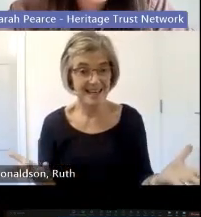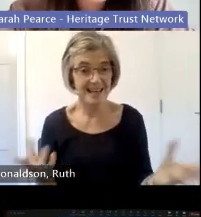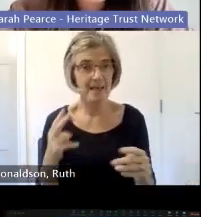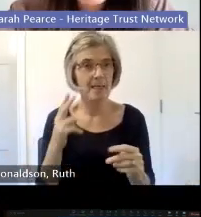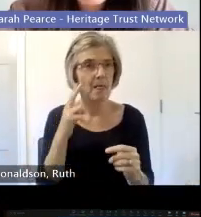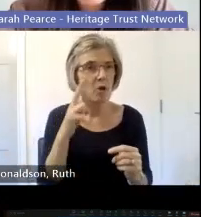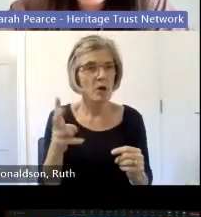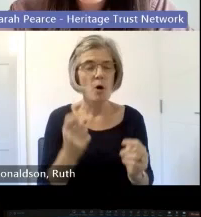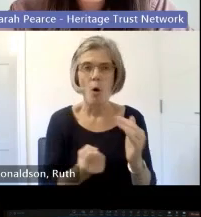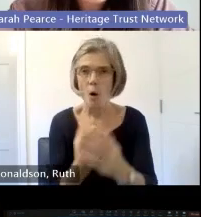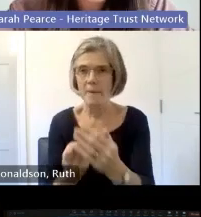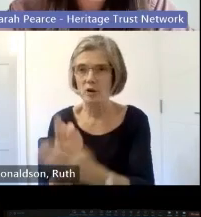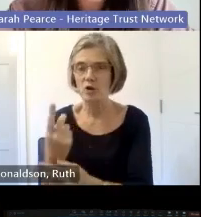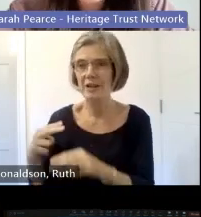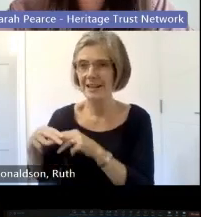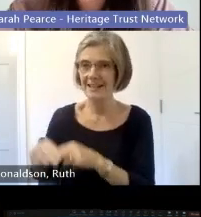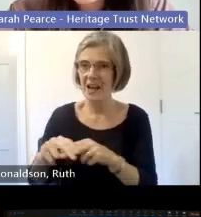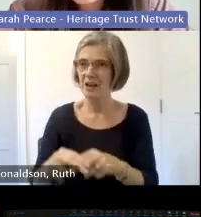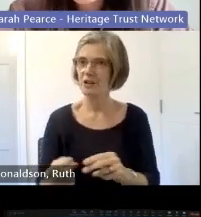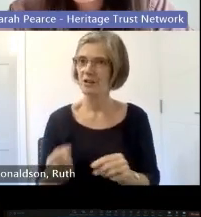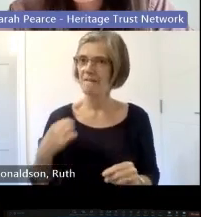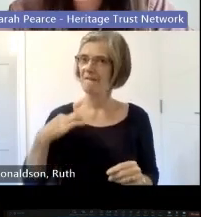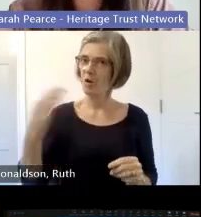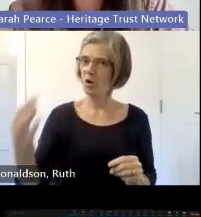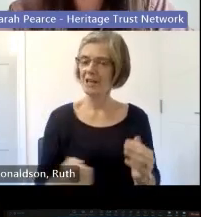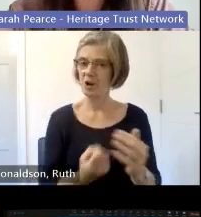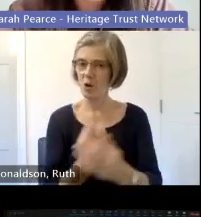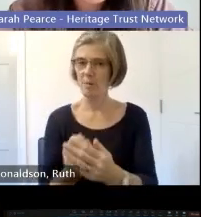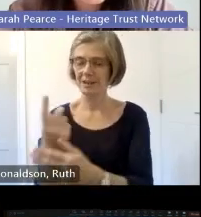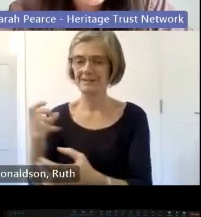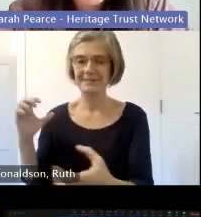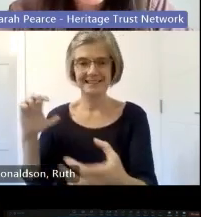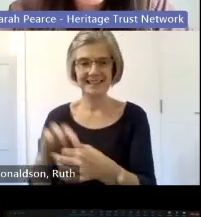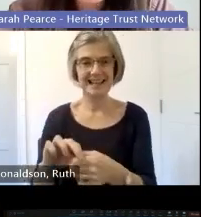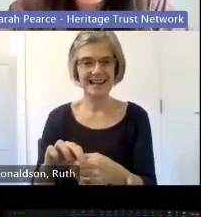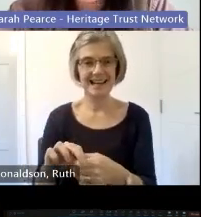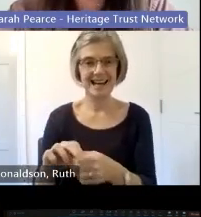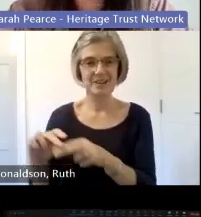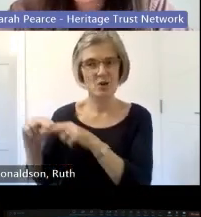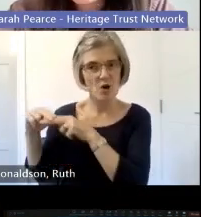in particular it connects Heritage volunteer coordinators across the country it hosts free